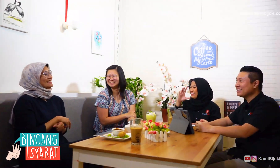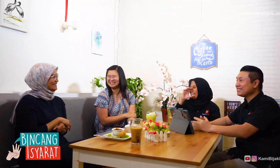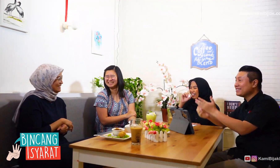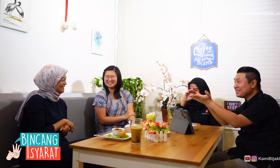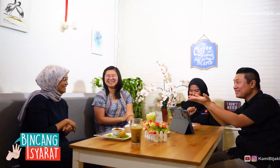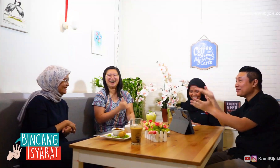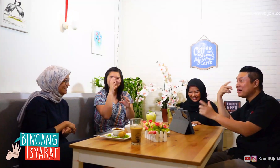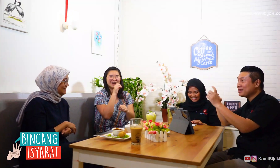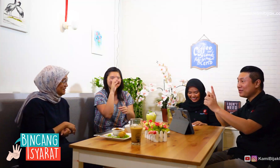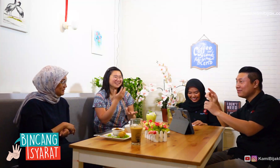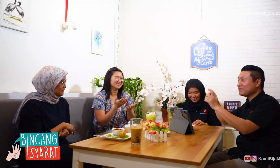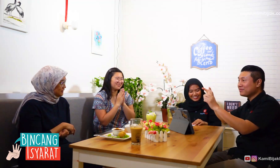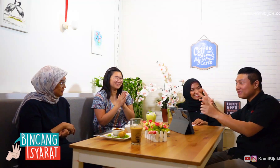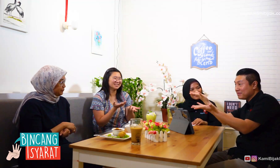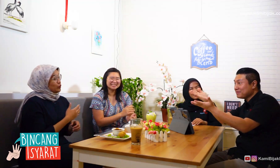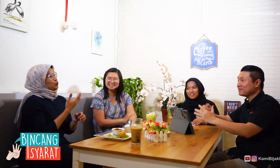Amen! You are bechelor and post-bechelor graduated, how it can be?